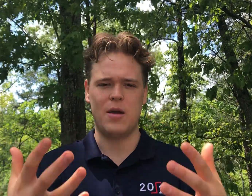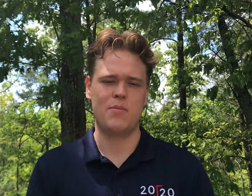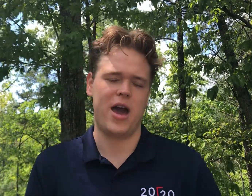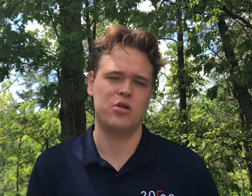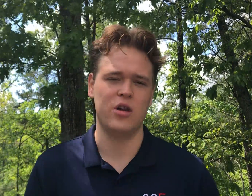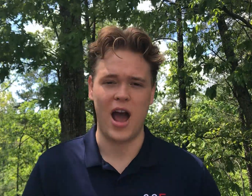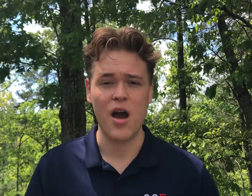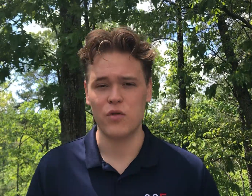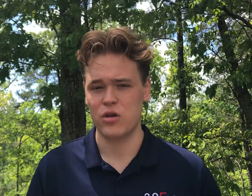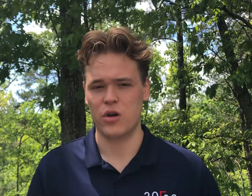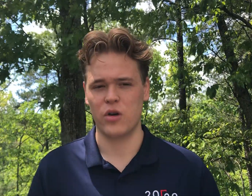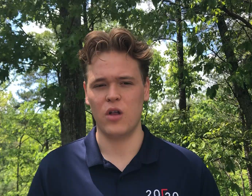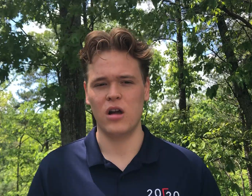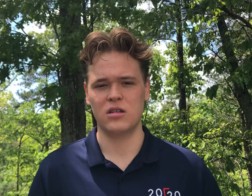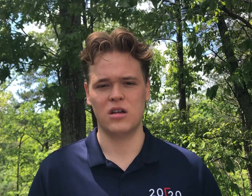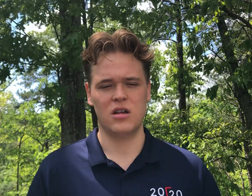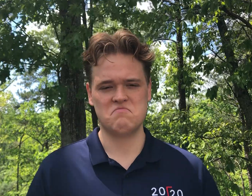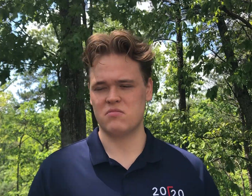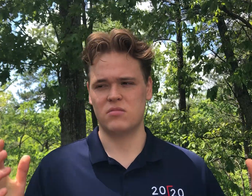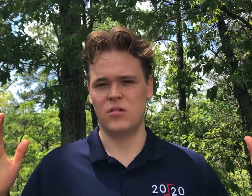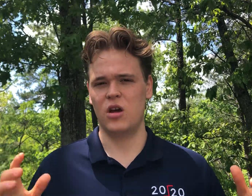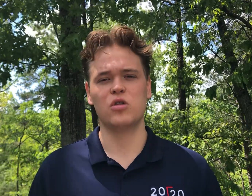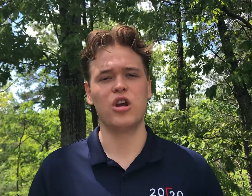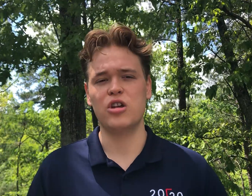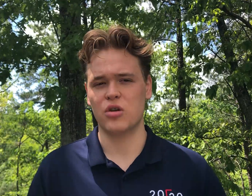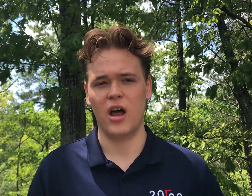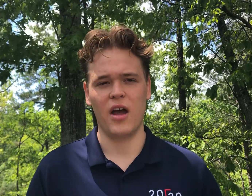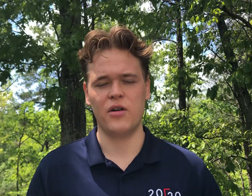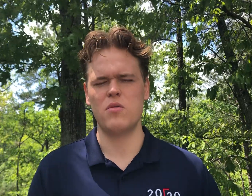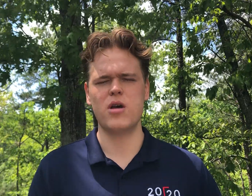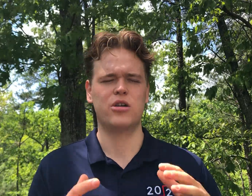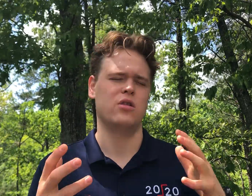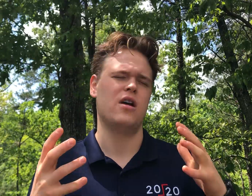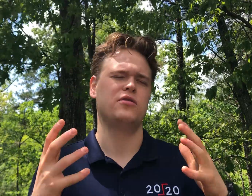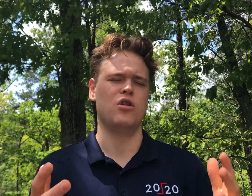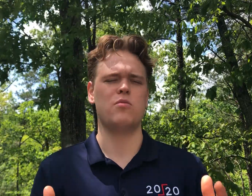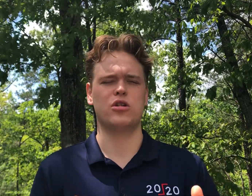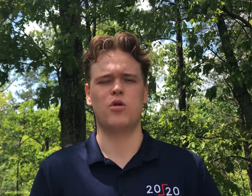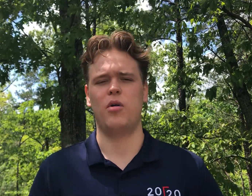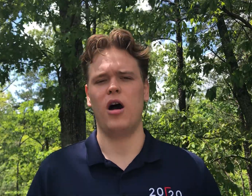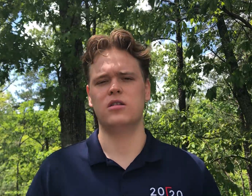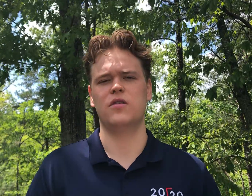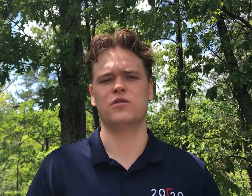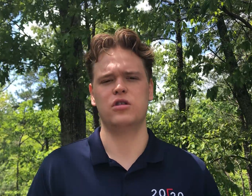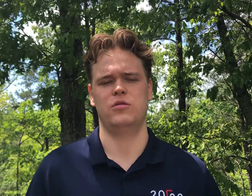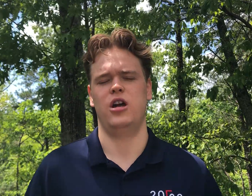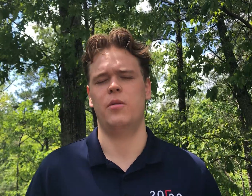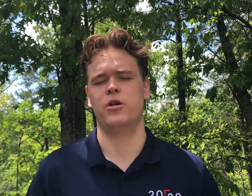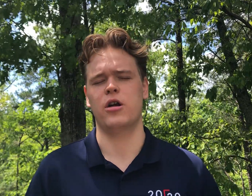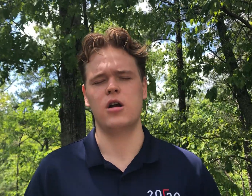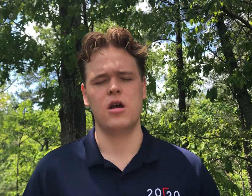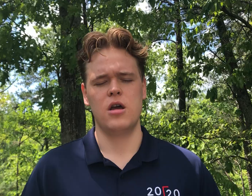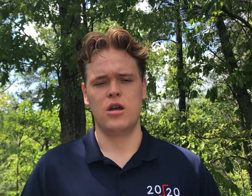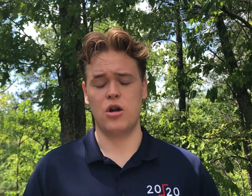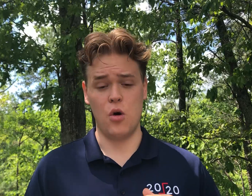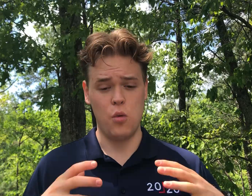and impact you can have with your hearing loss, it'll change your life, it'll make your life so much more positive and so much happier.